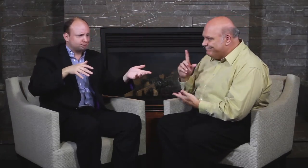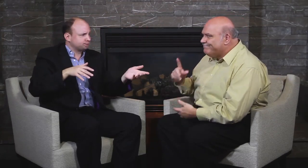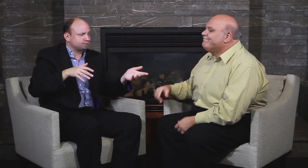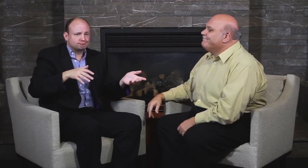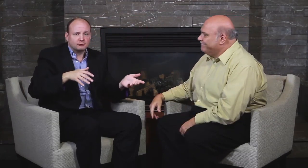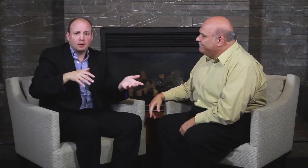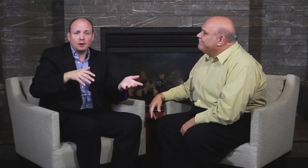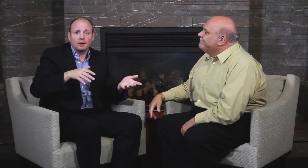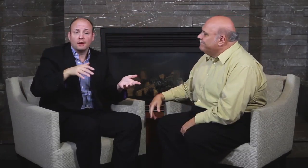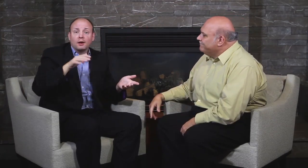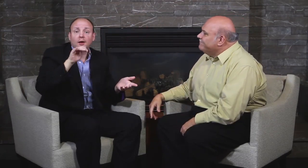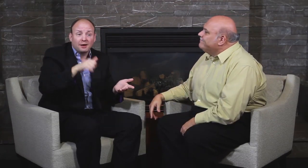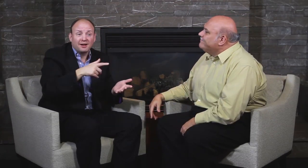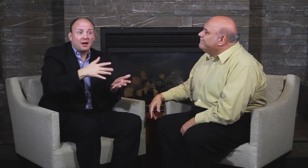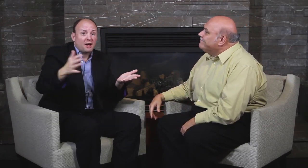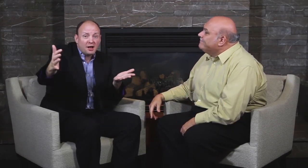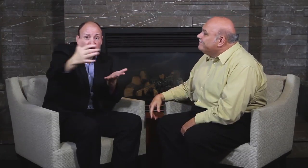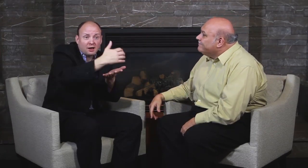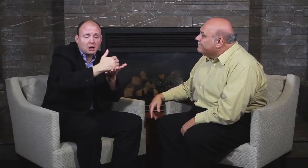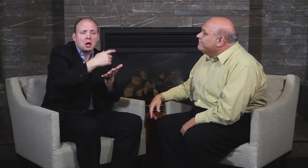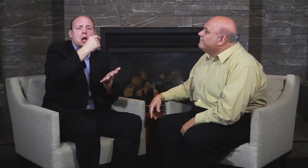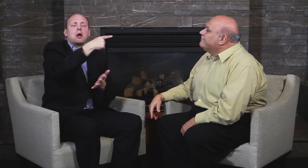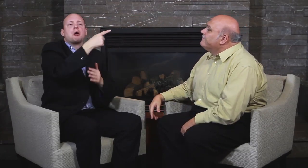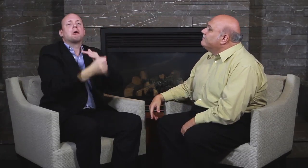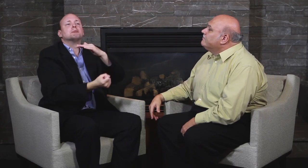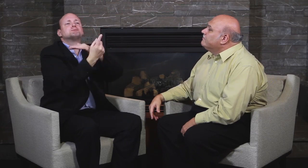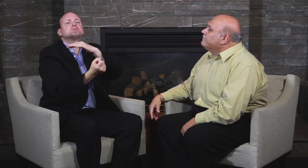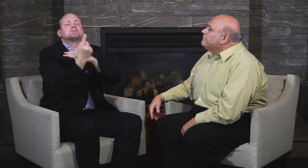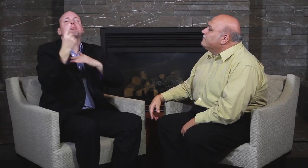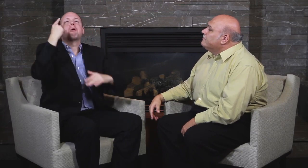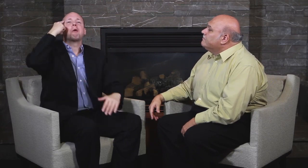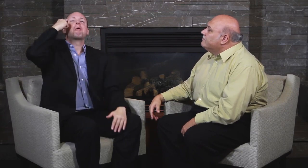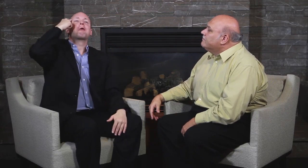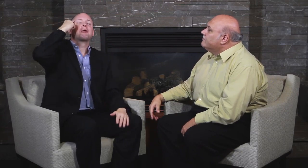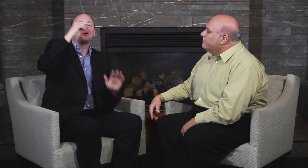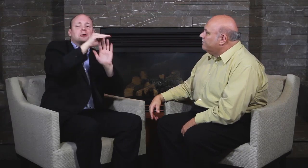accessible for the Deaf community. He does all